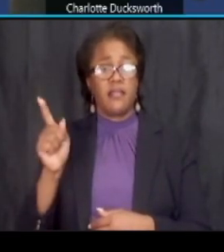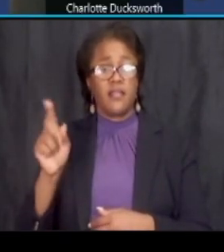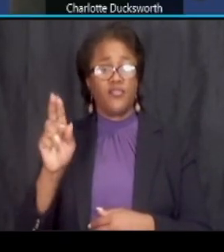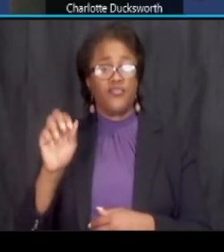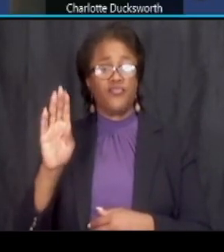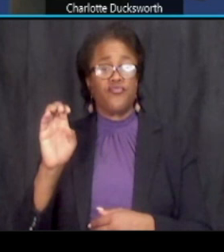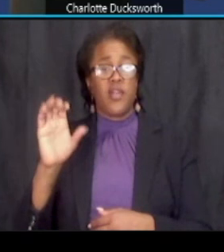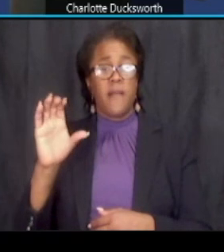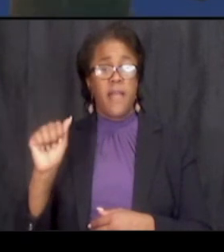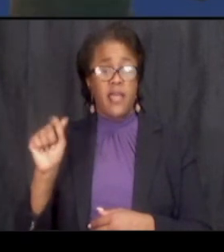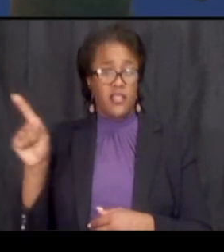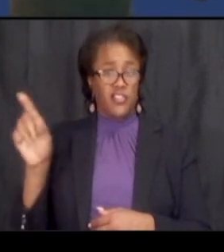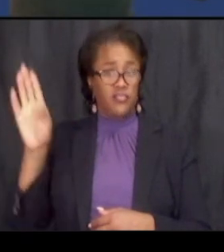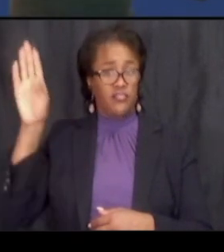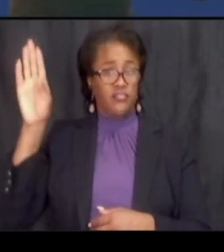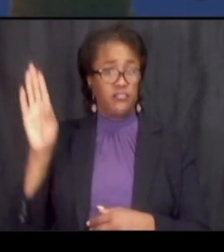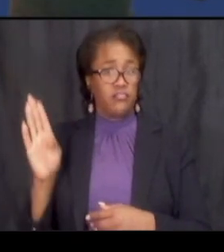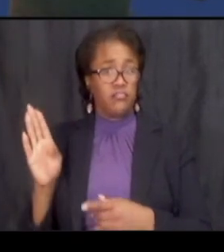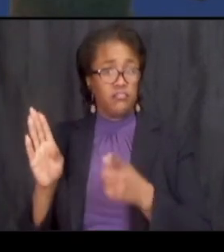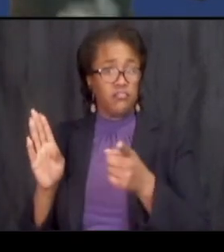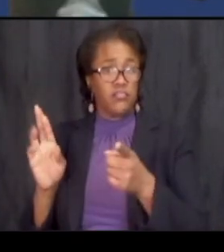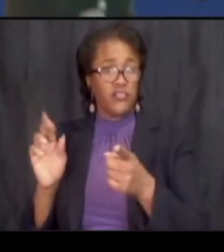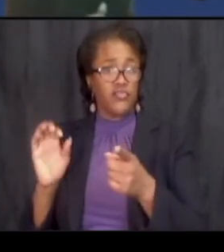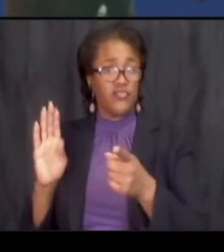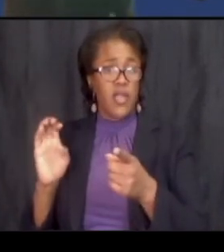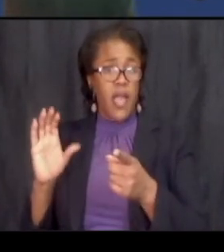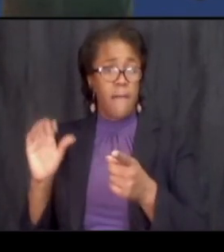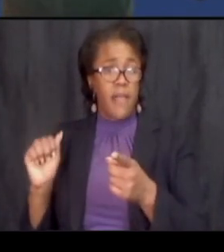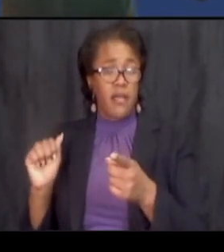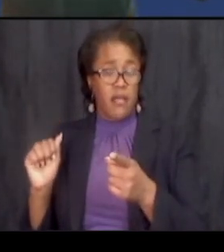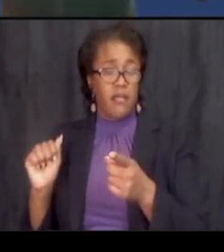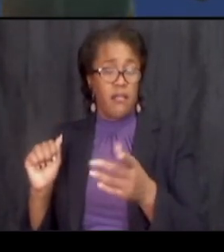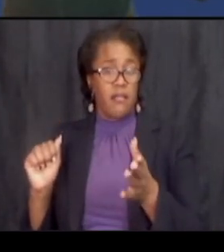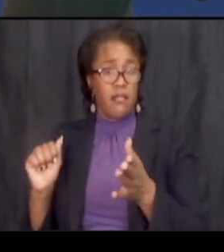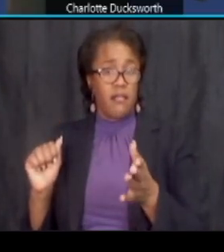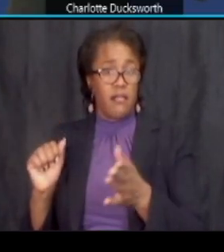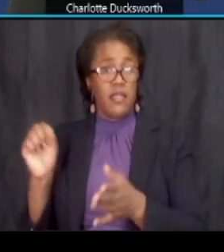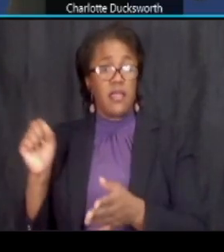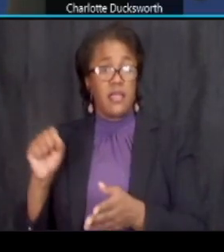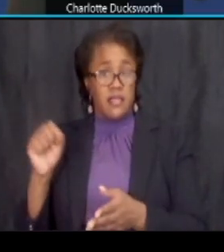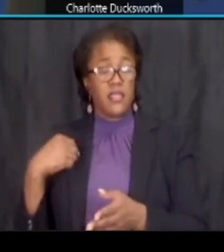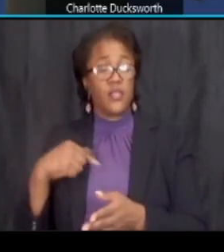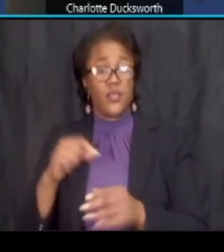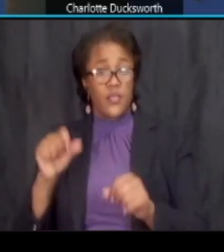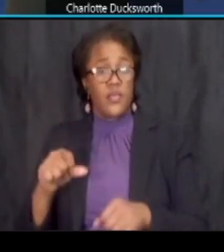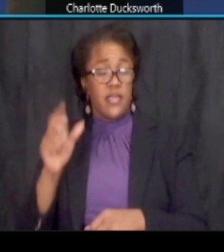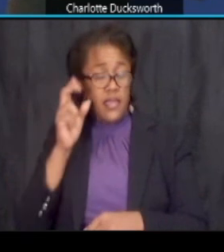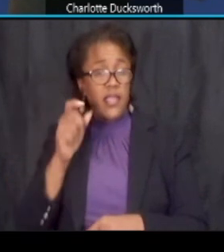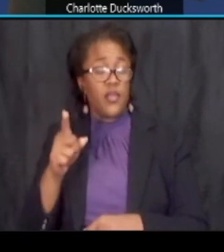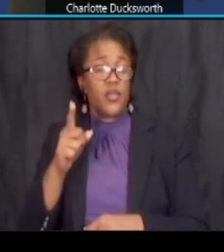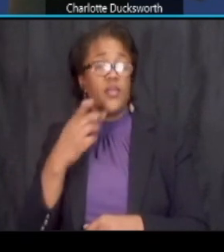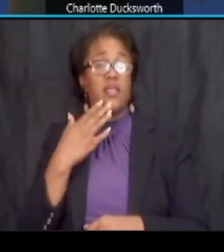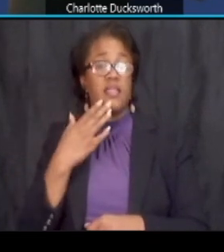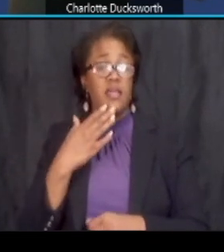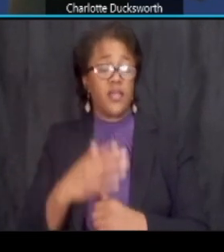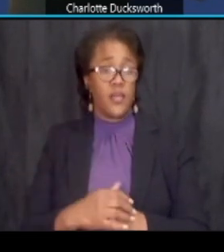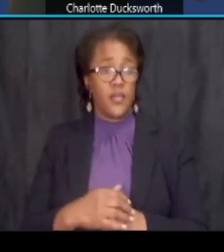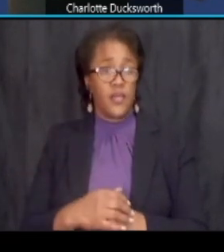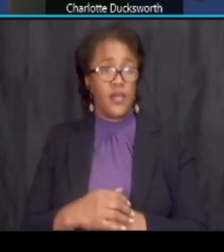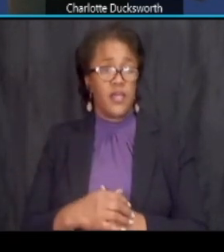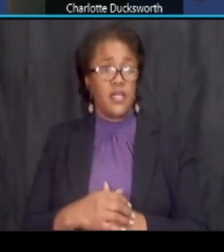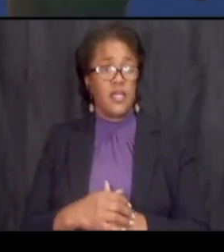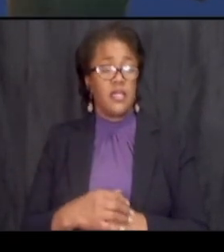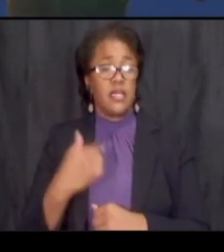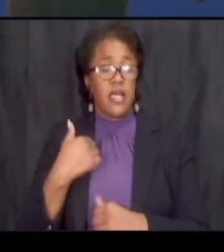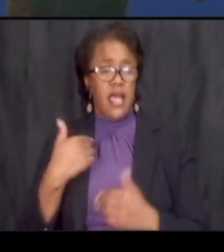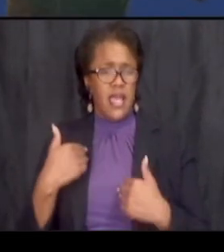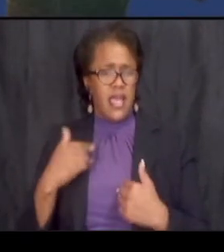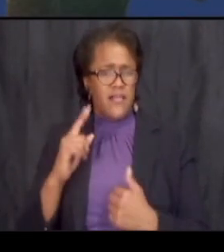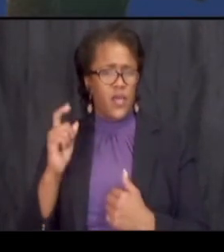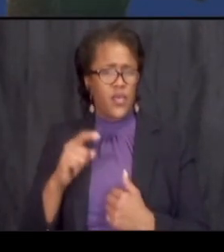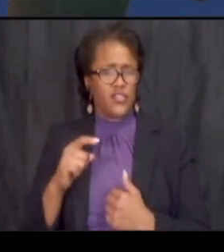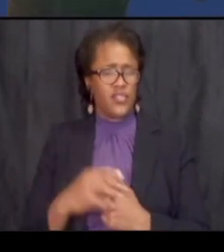had her hand raised hello hi yes we can hear you thank you yes um i had questions um i also had